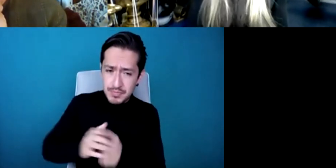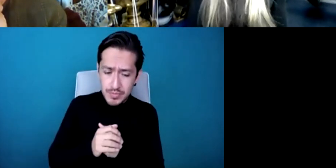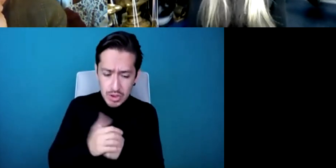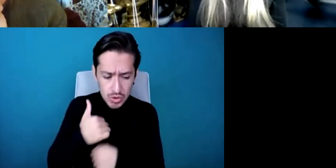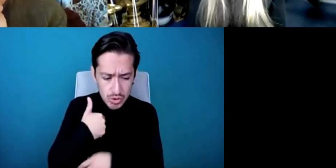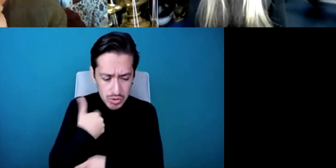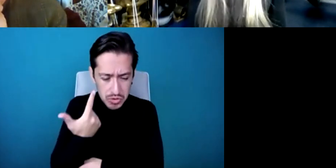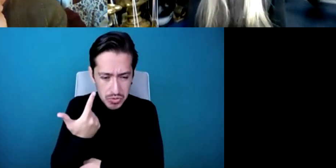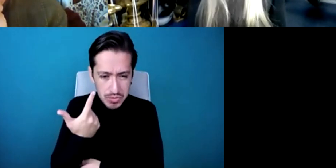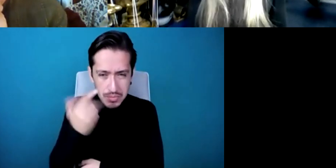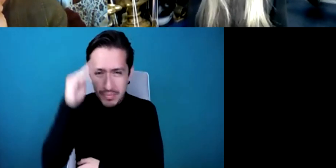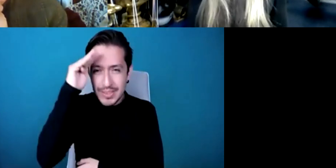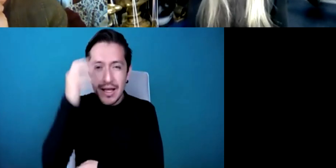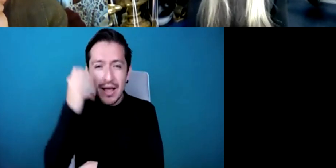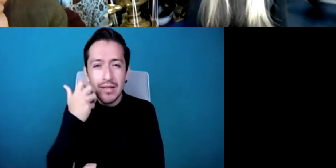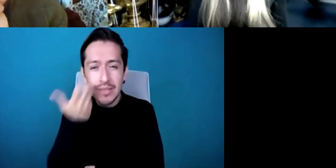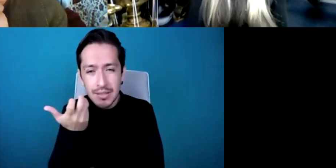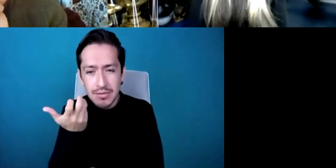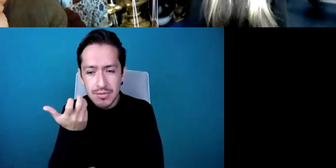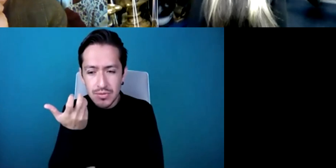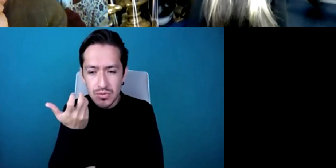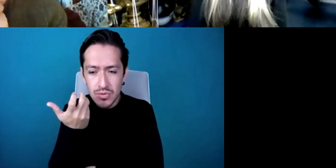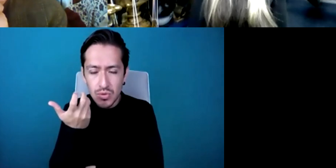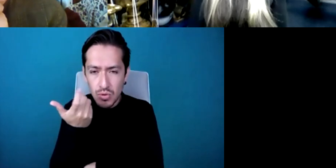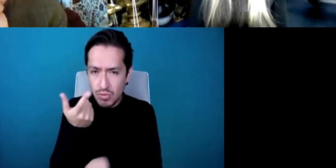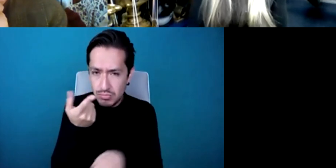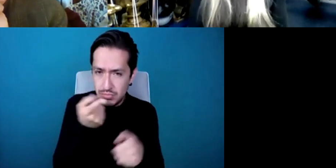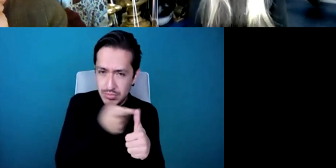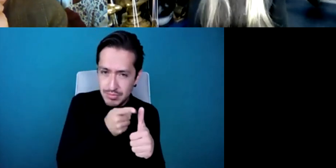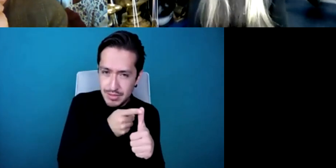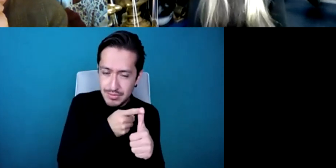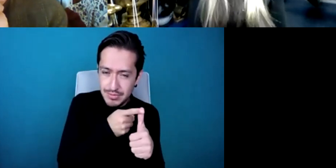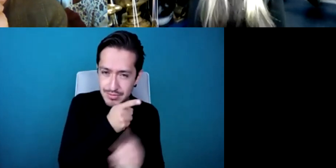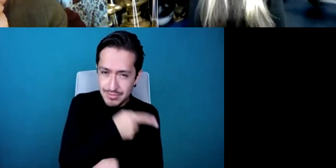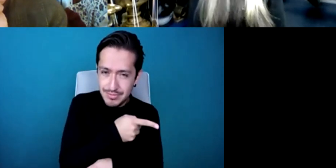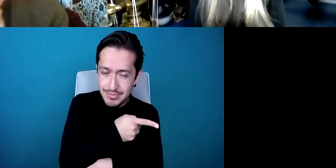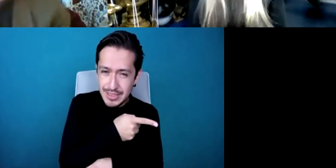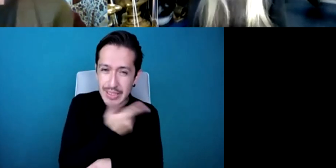perhaps it's a bit of both I think that you know the nature of life is that it isn't just plain